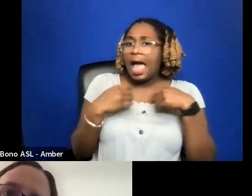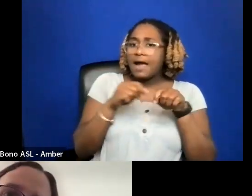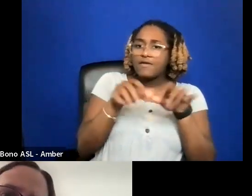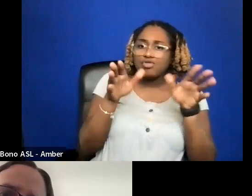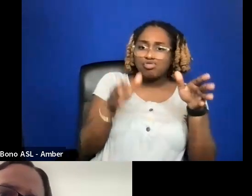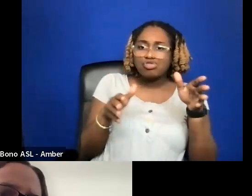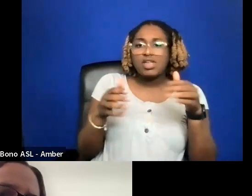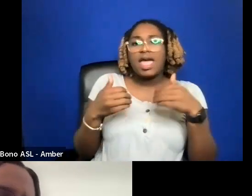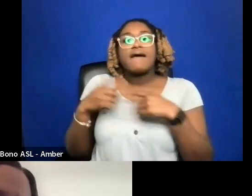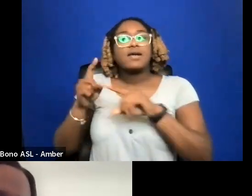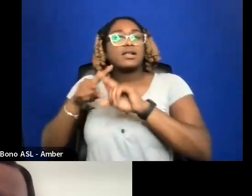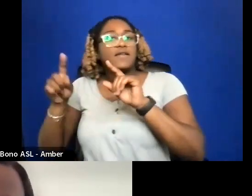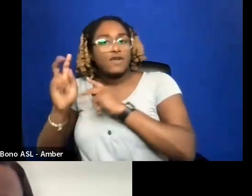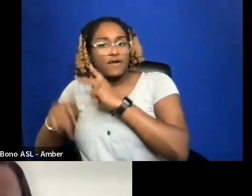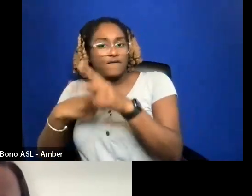THINK IT'S IMPOSSIBLE.